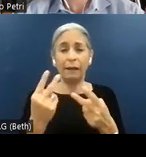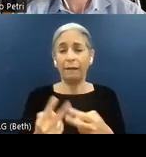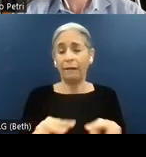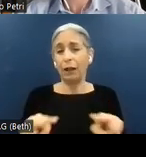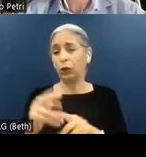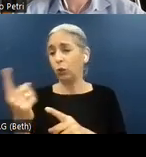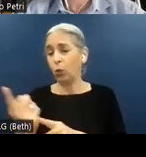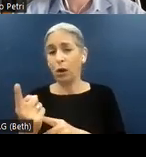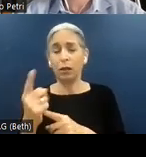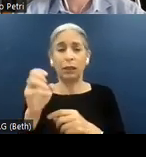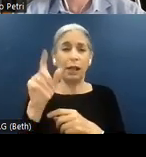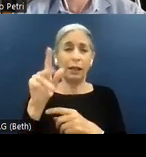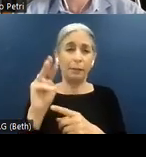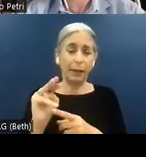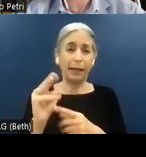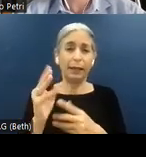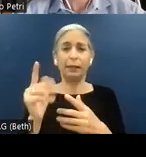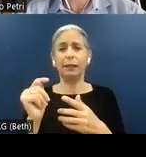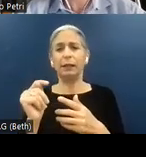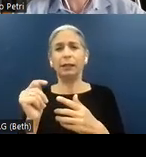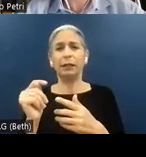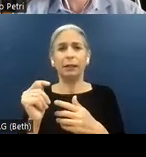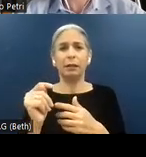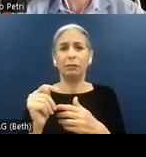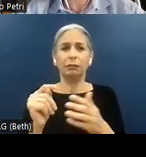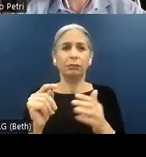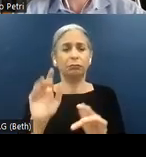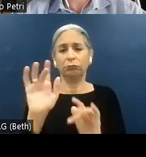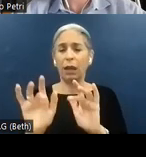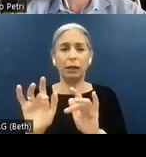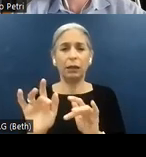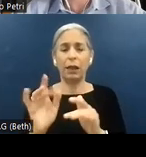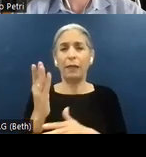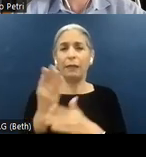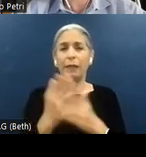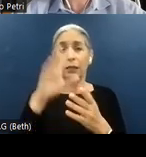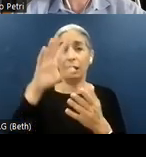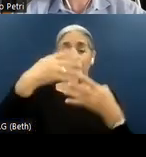element type menu pop up button, and even the state, which is collapsed. Everything